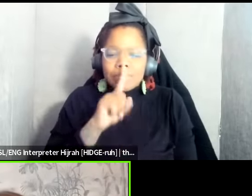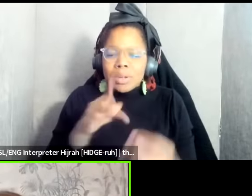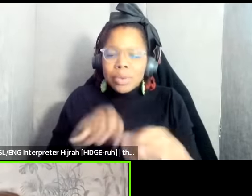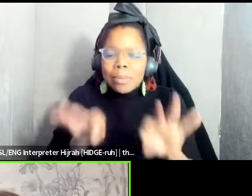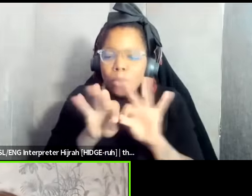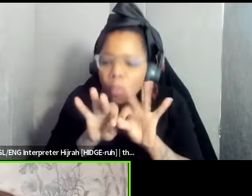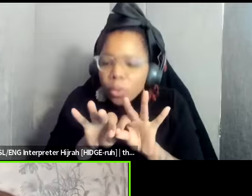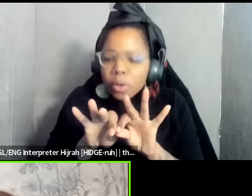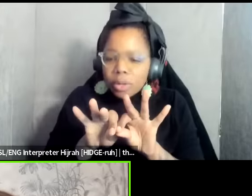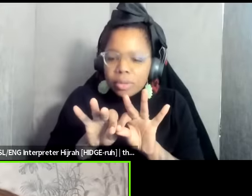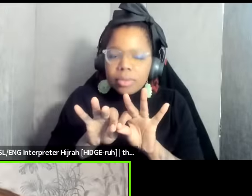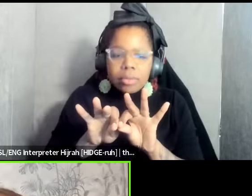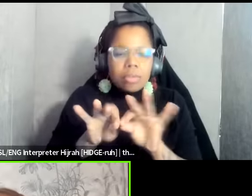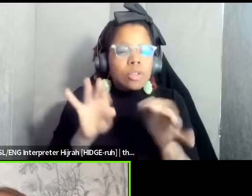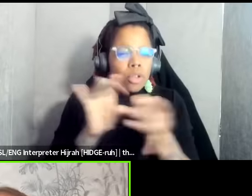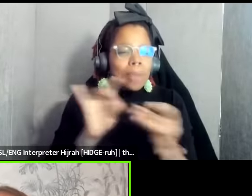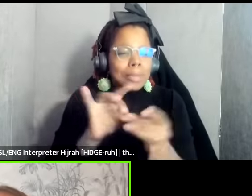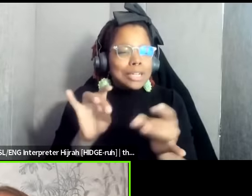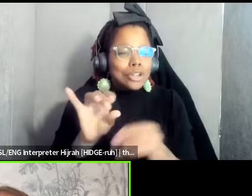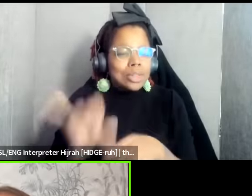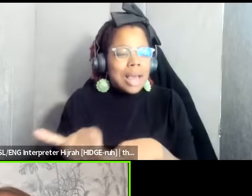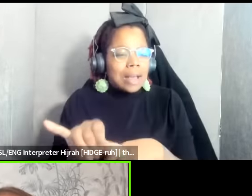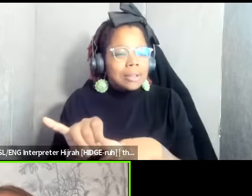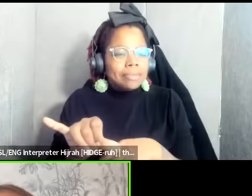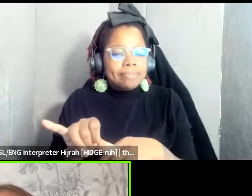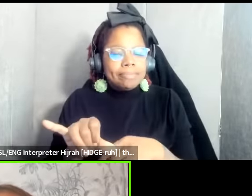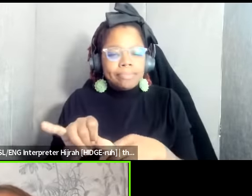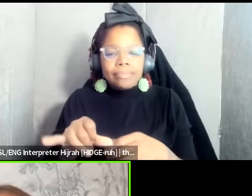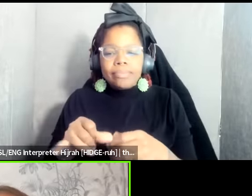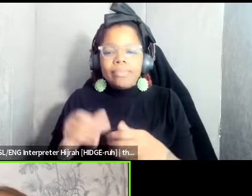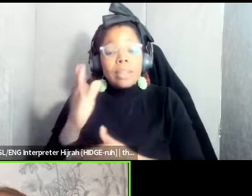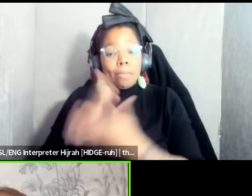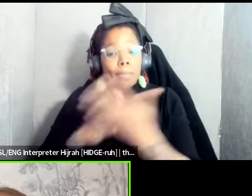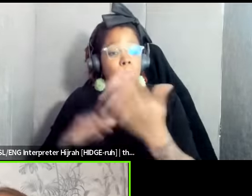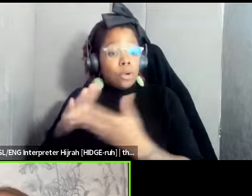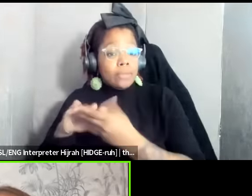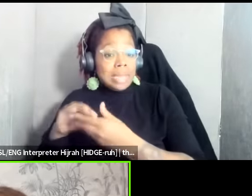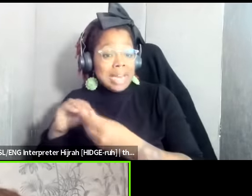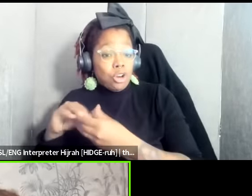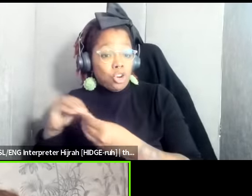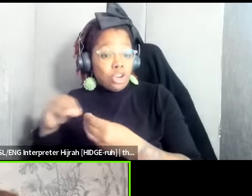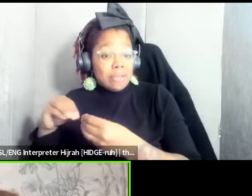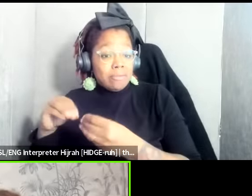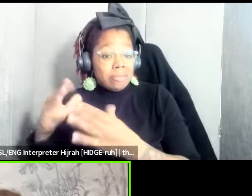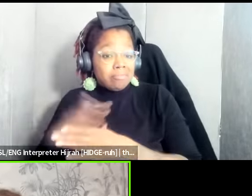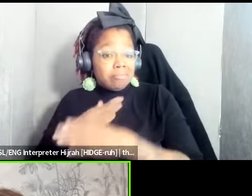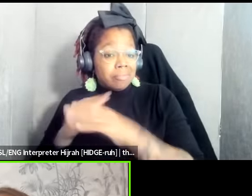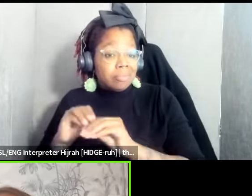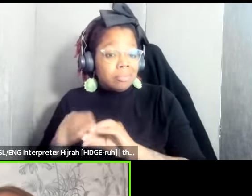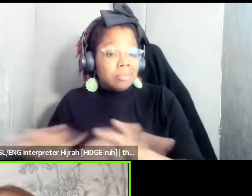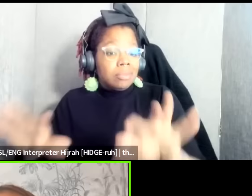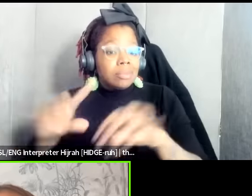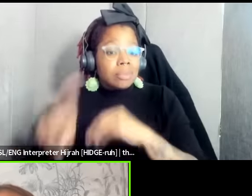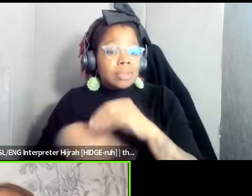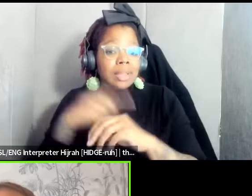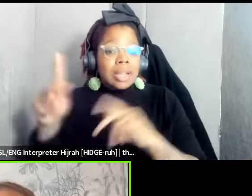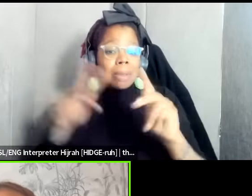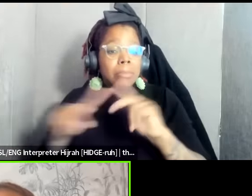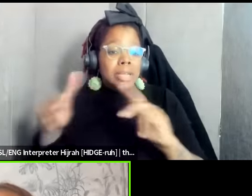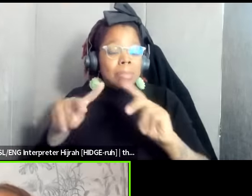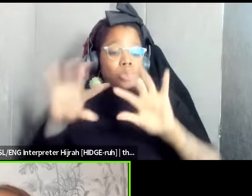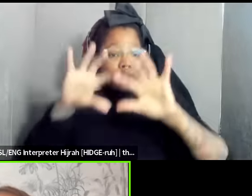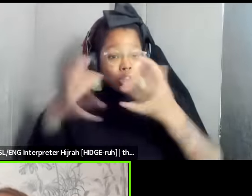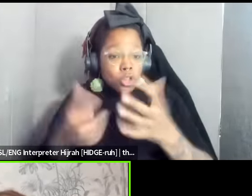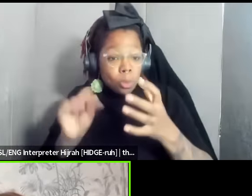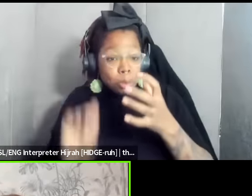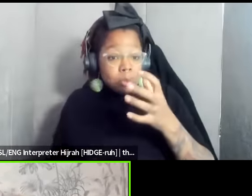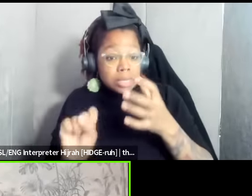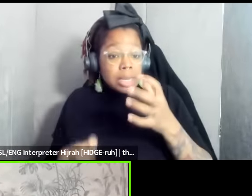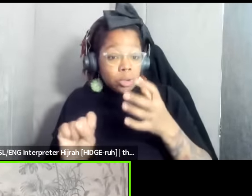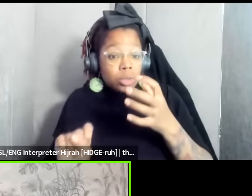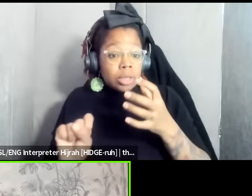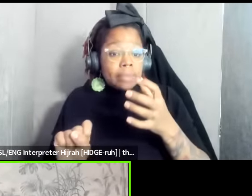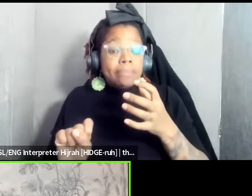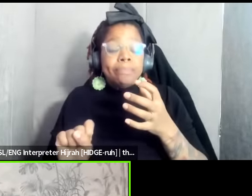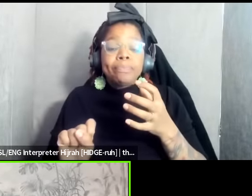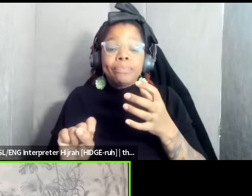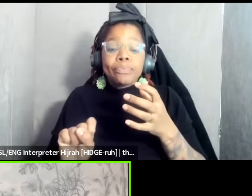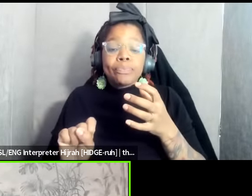lift that up a part of the narrative that is told about people in the global South is around the um